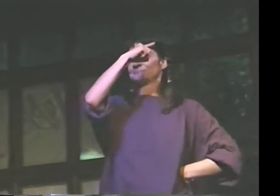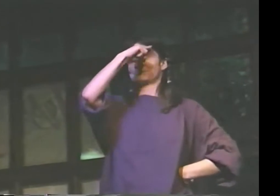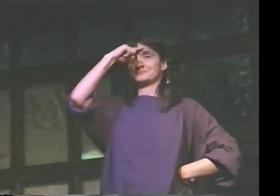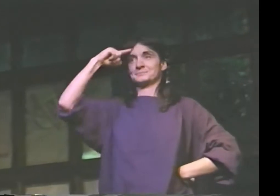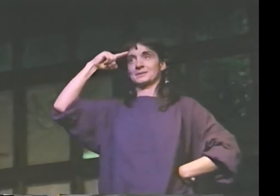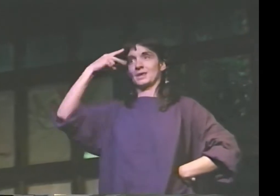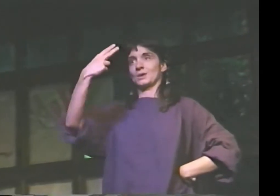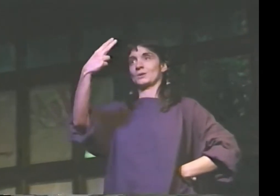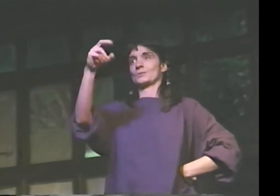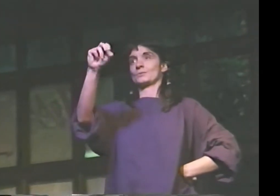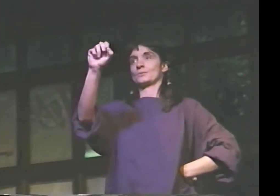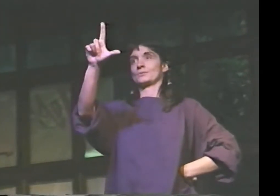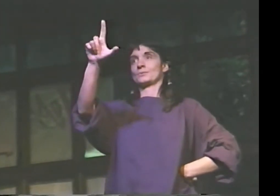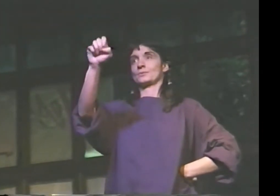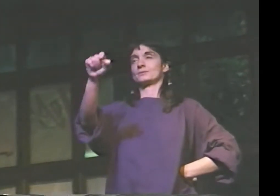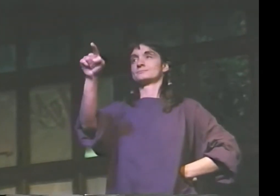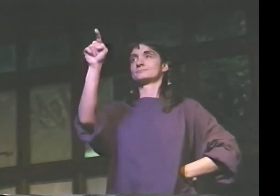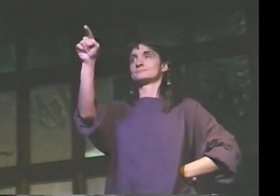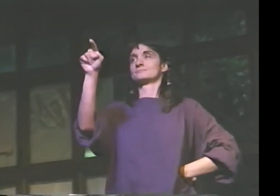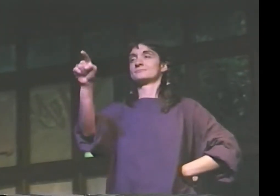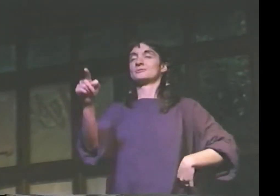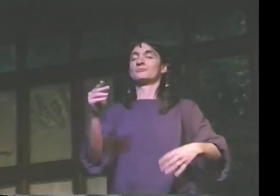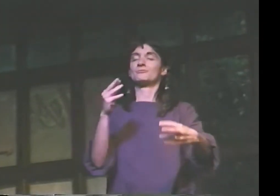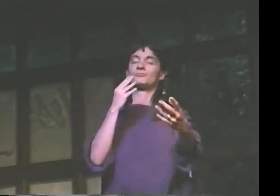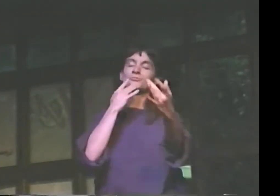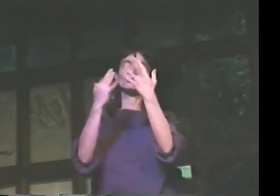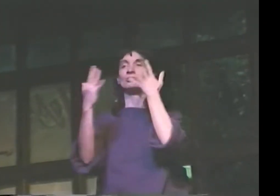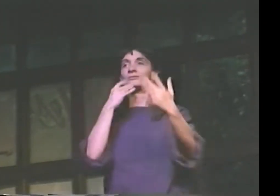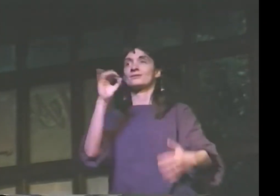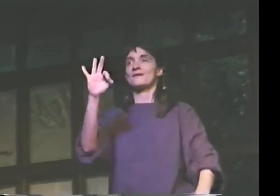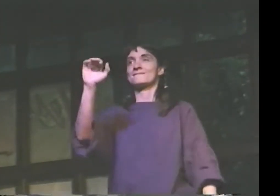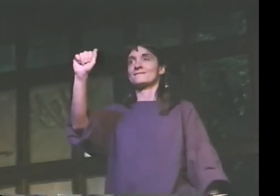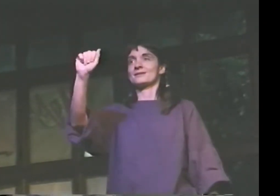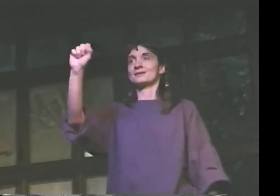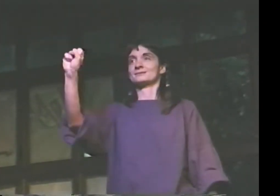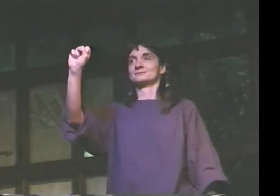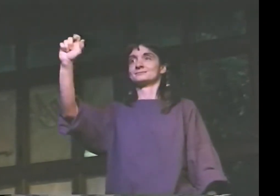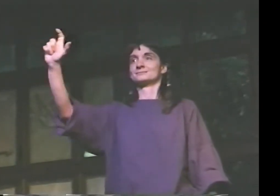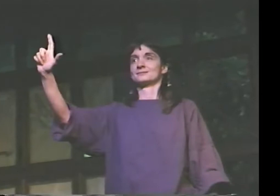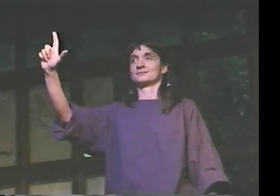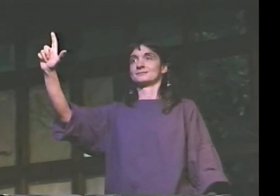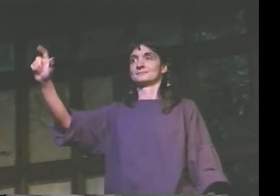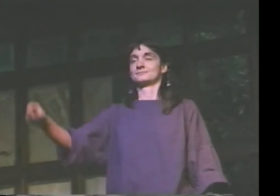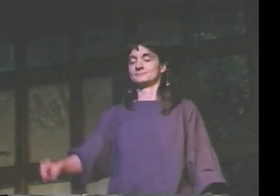AND THIS IS CALLED "BLACK HOLE: THE COLORS OF ASL."